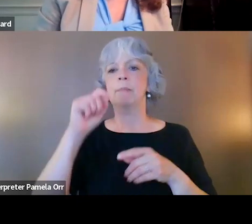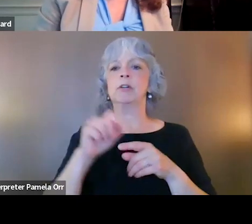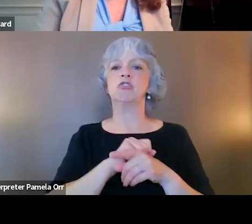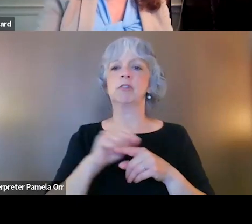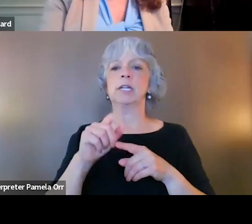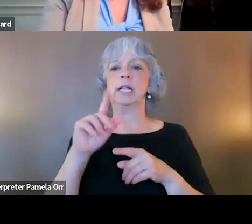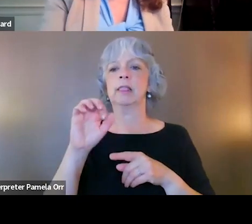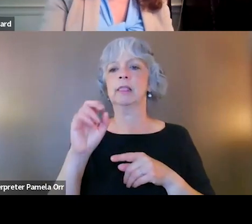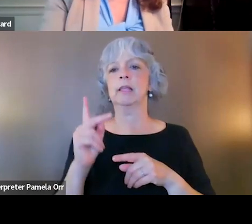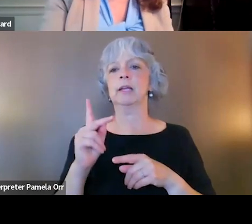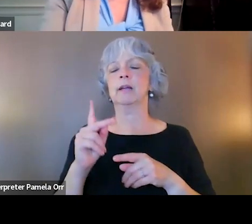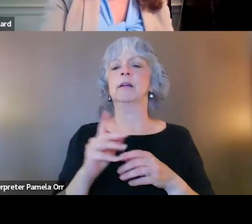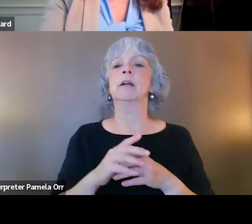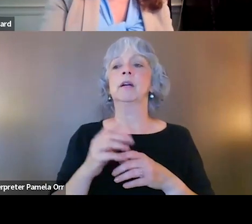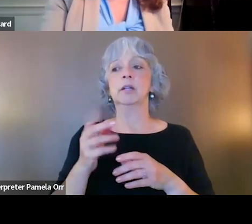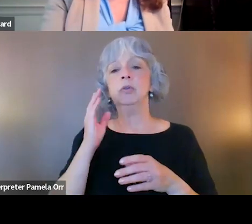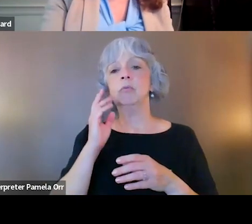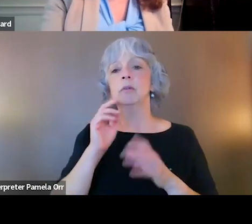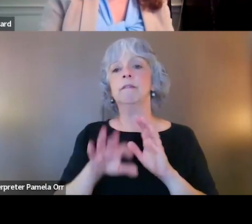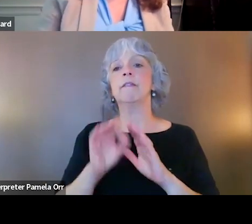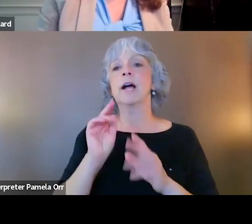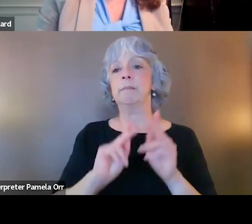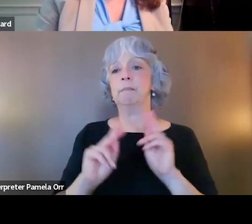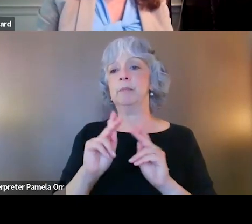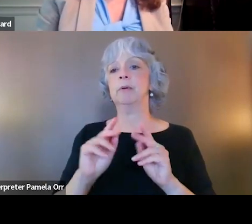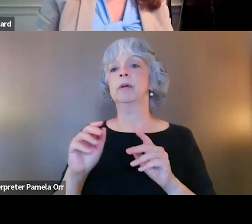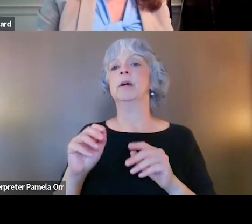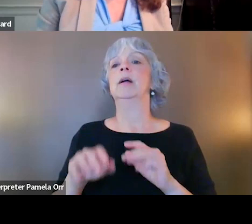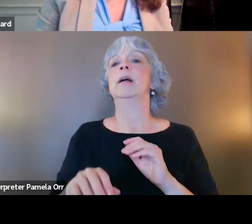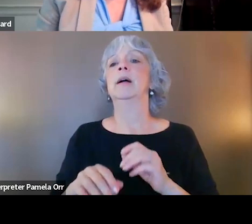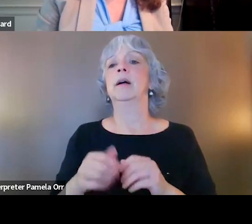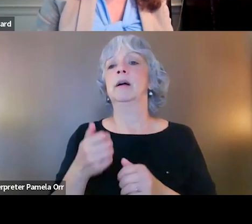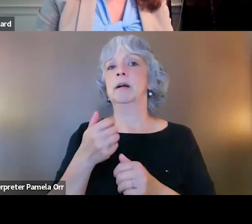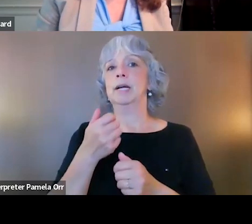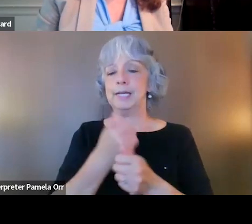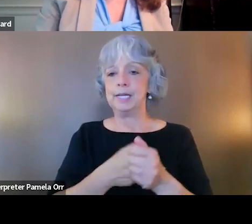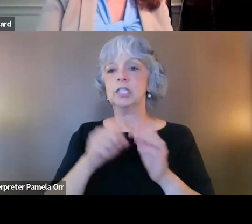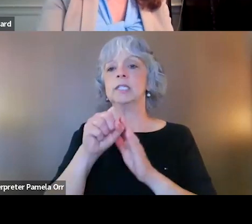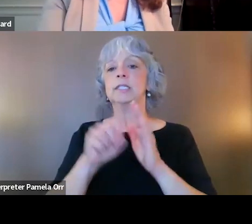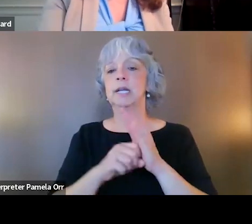You can find people who've been trained in by state. So you can look and click on this your state